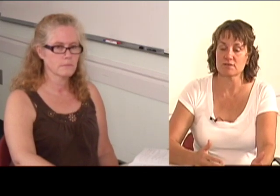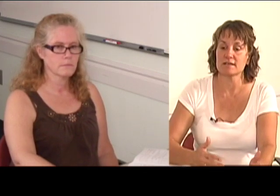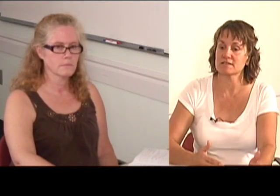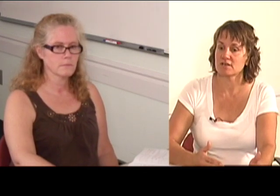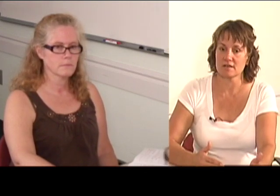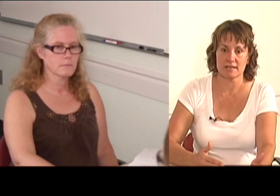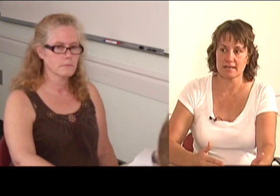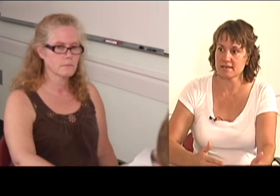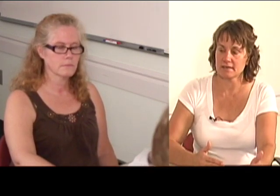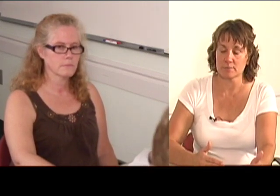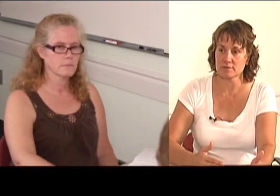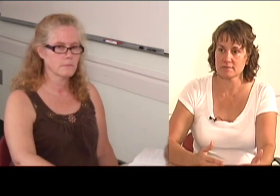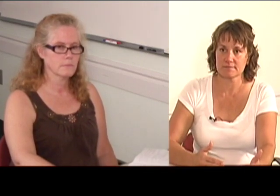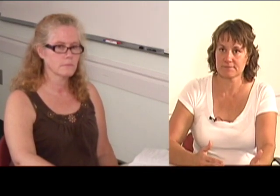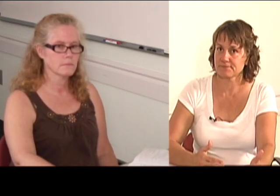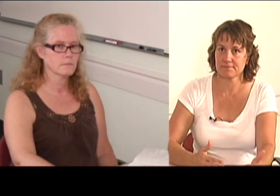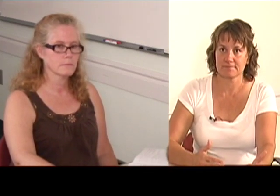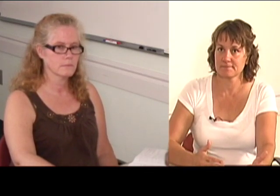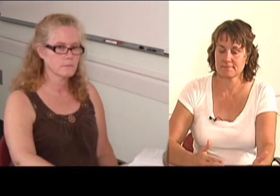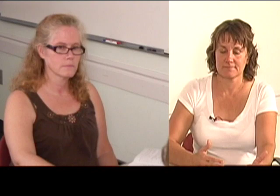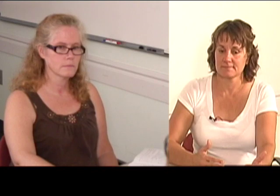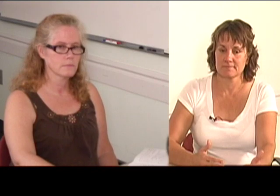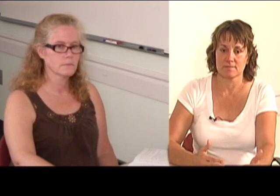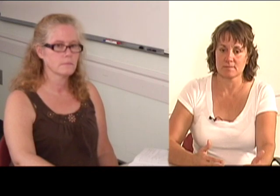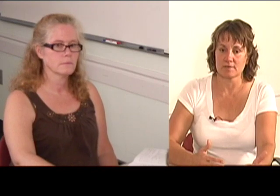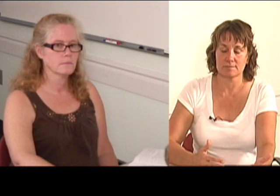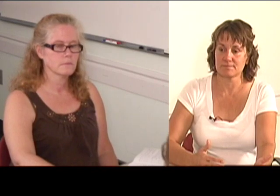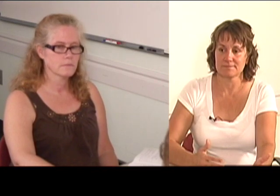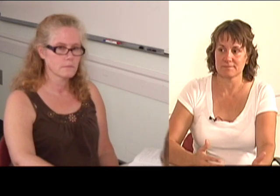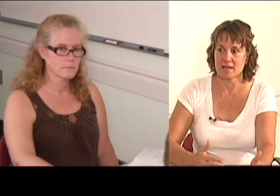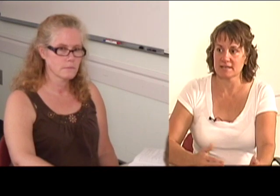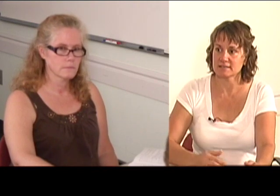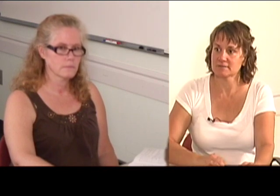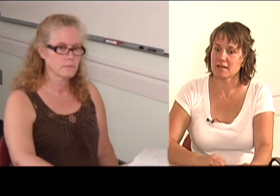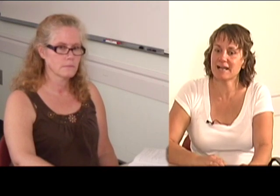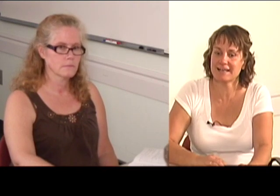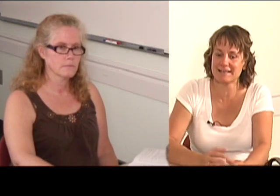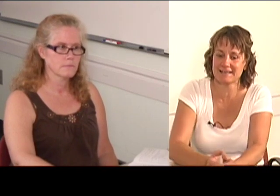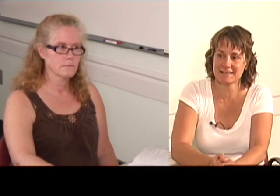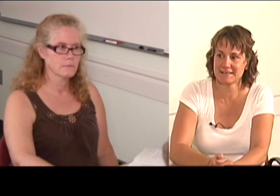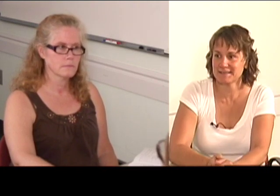and tried to start again, it was not easy.